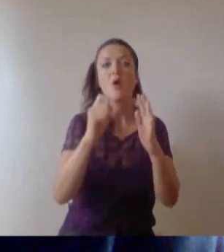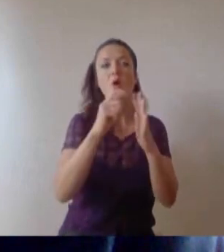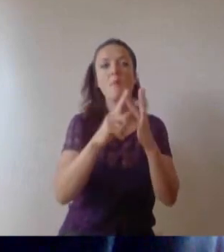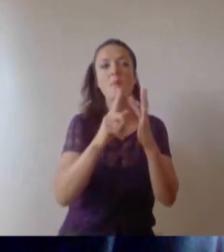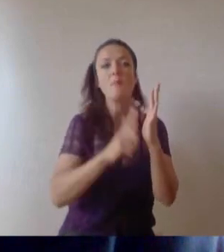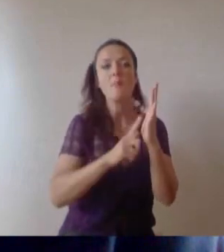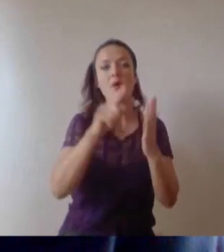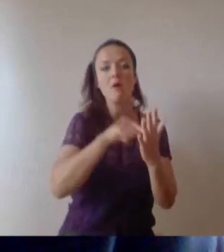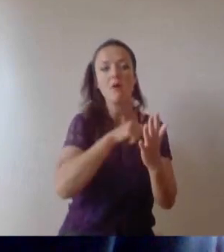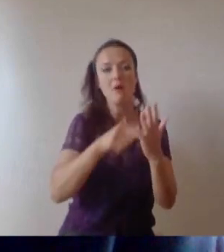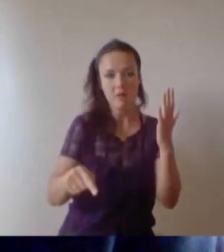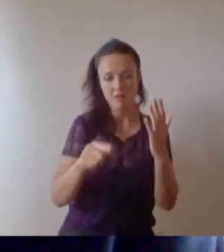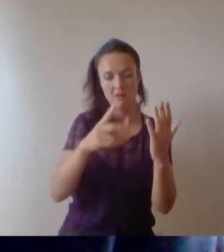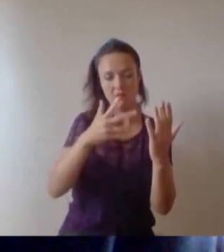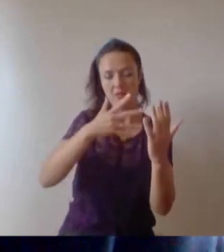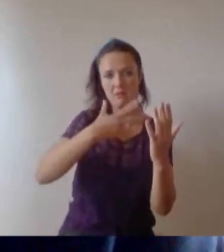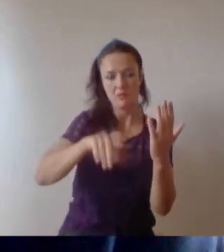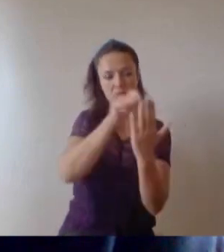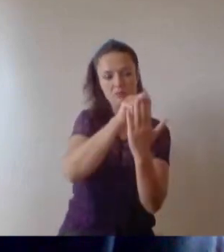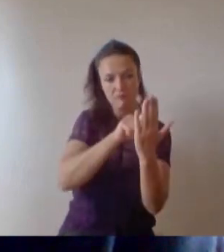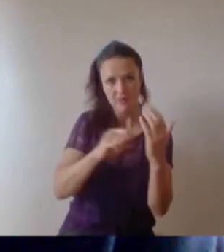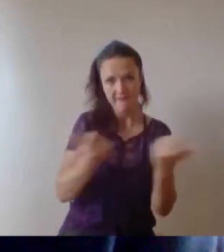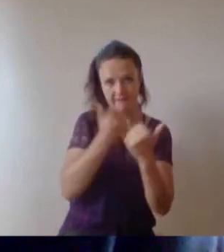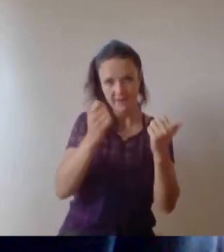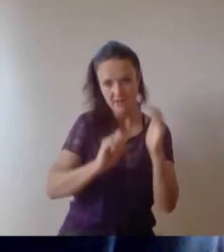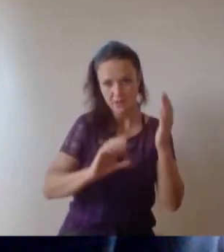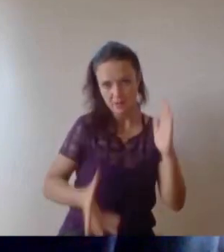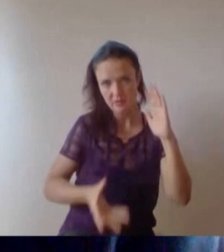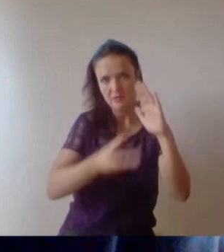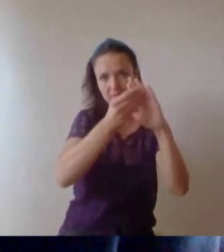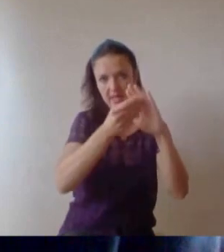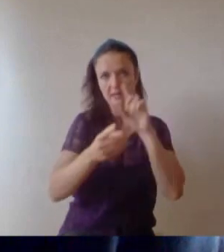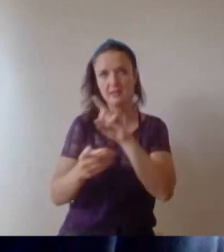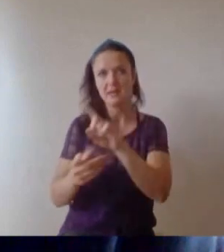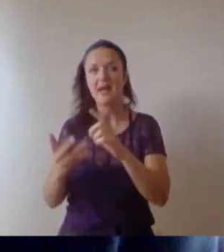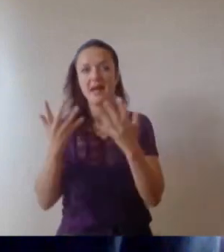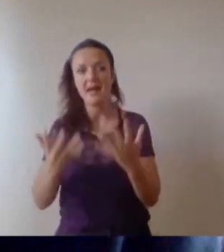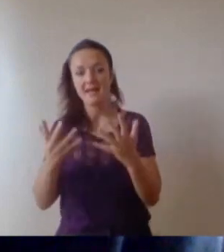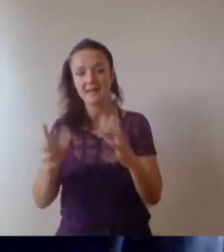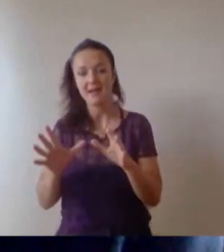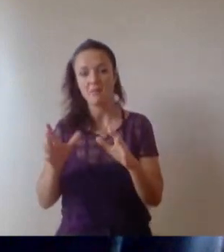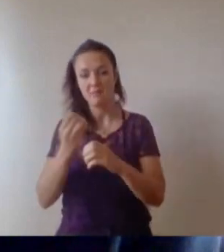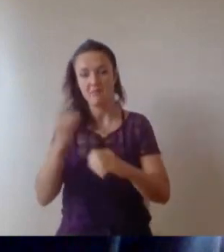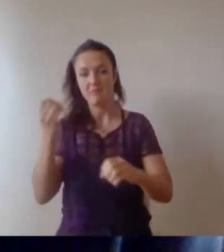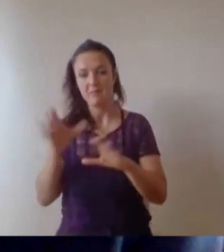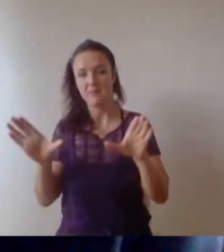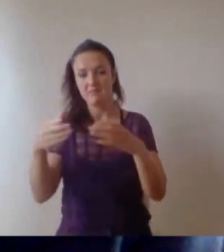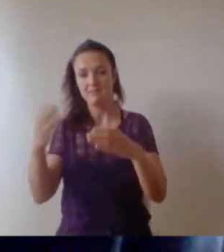you and also the alumni association, of which you now become a part. It just remains for me to say a big thank you for